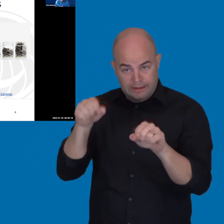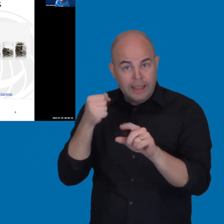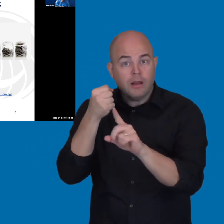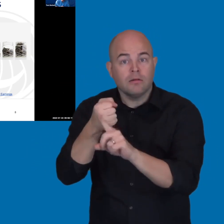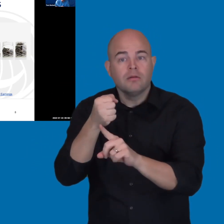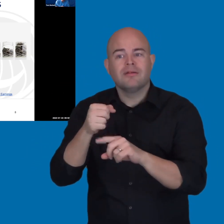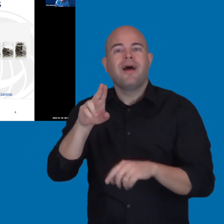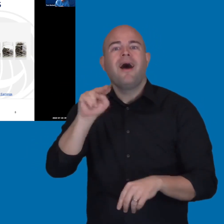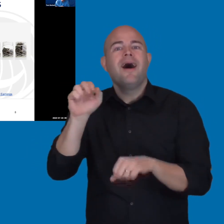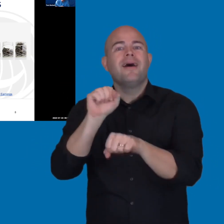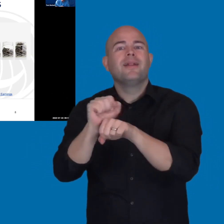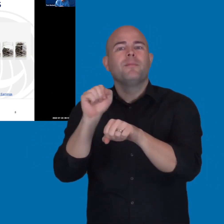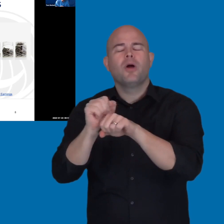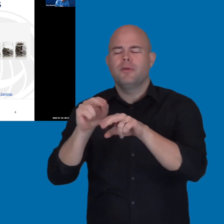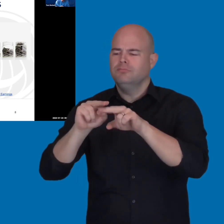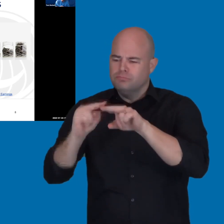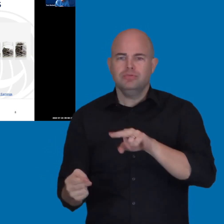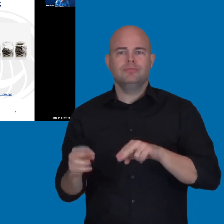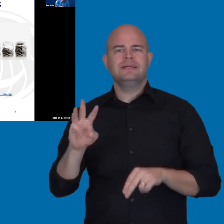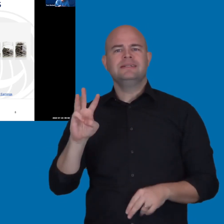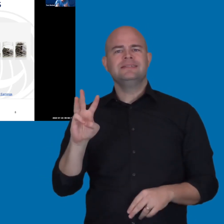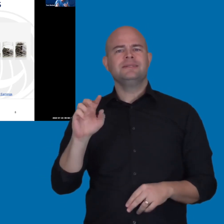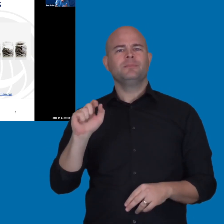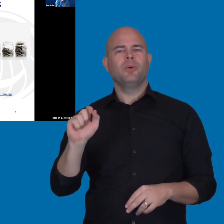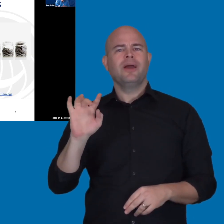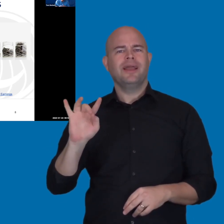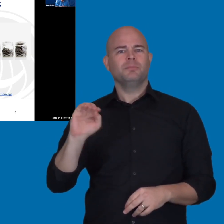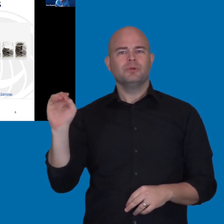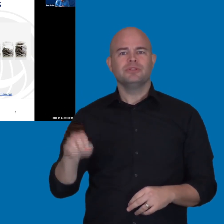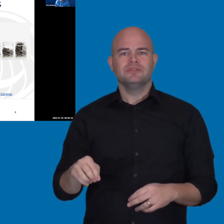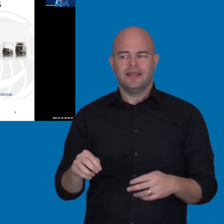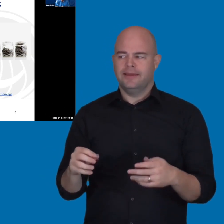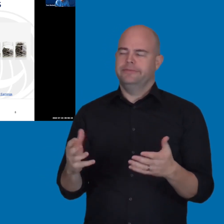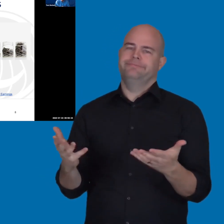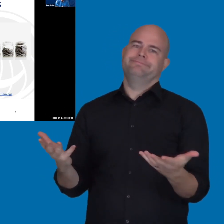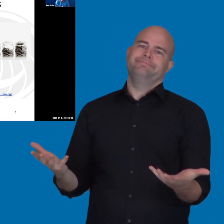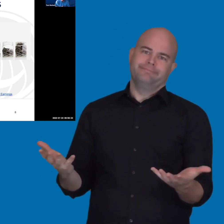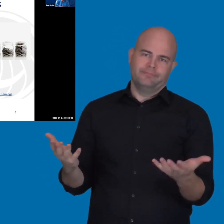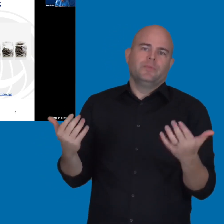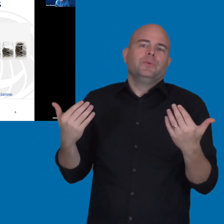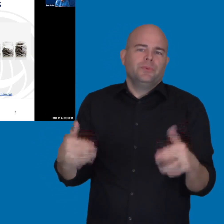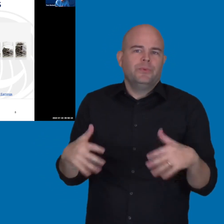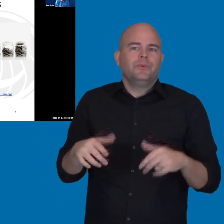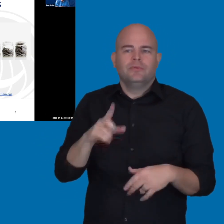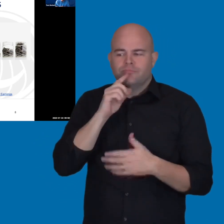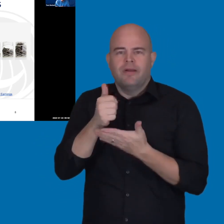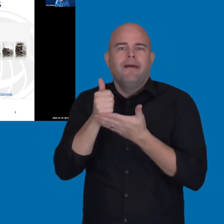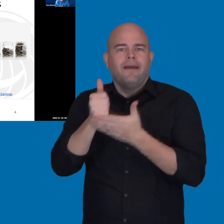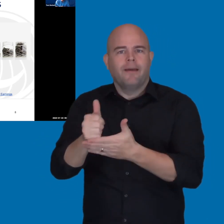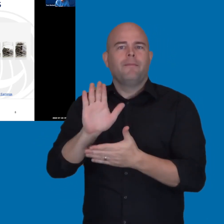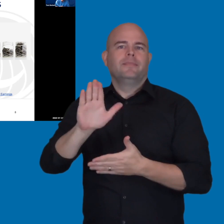their unemployment rate drops down to 6.8%. So, that's a really big difference in their outcomes.